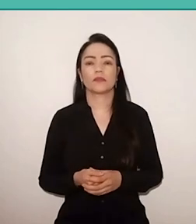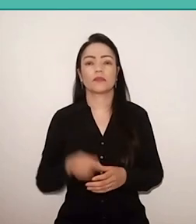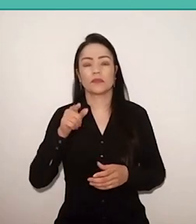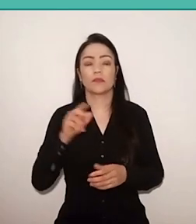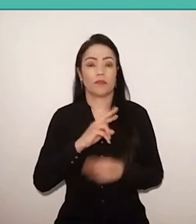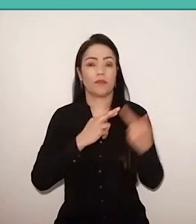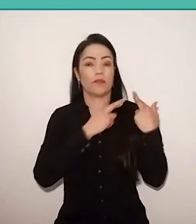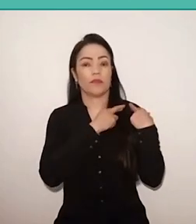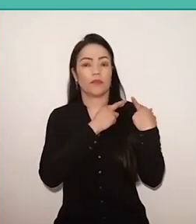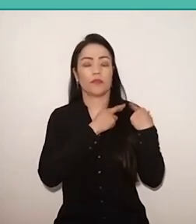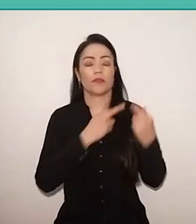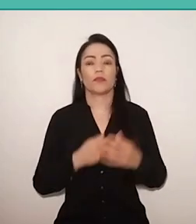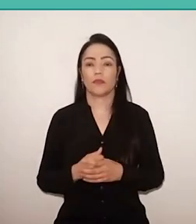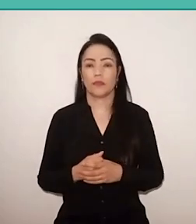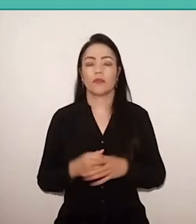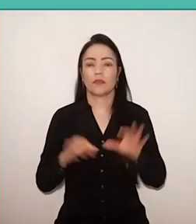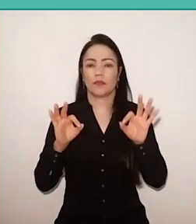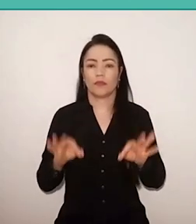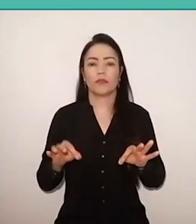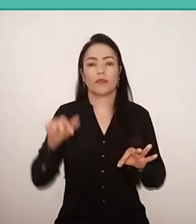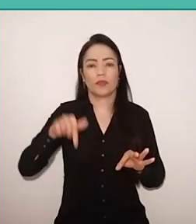for this panel here in our…